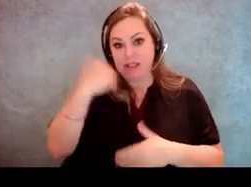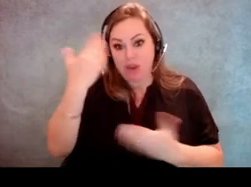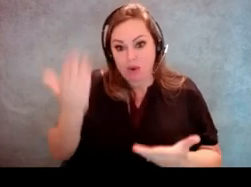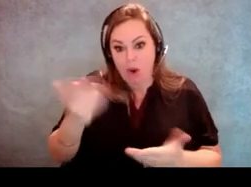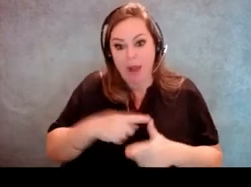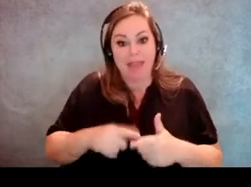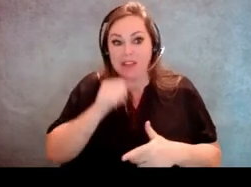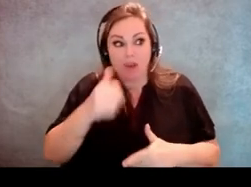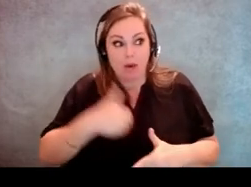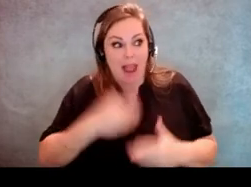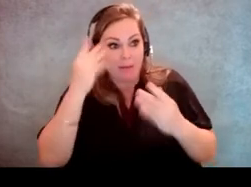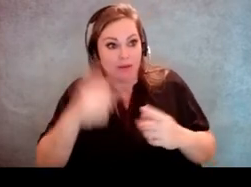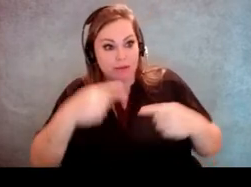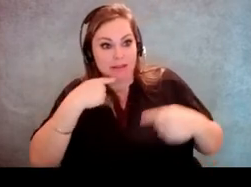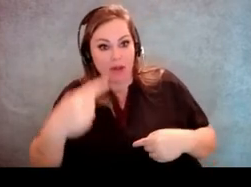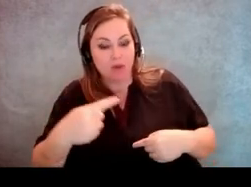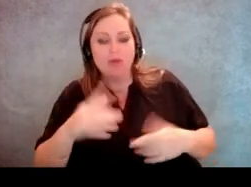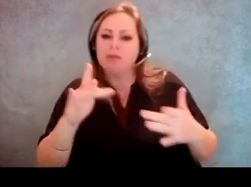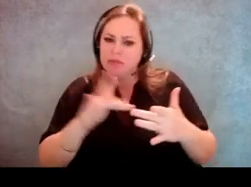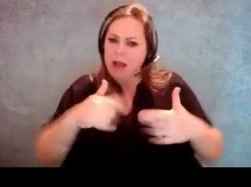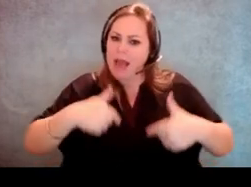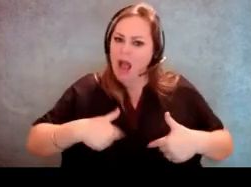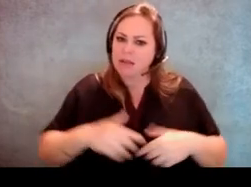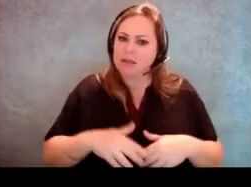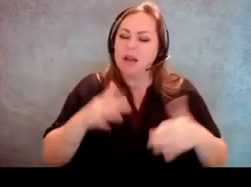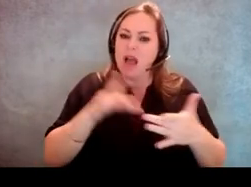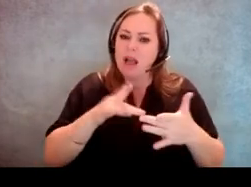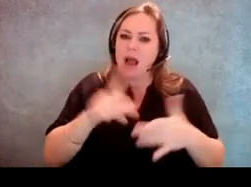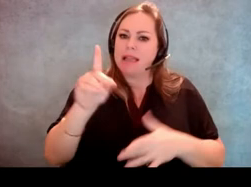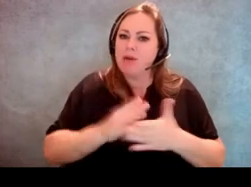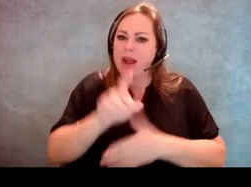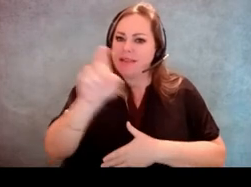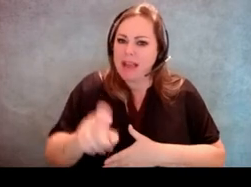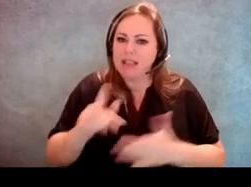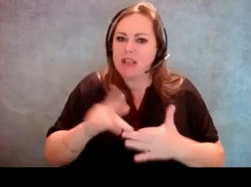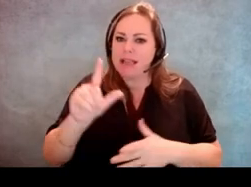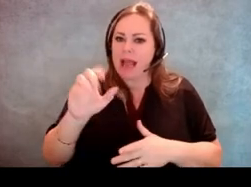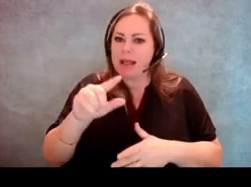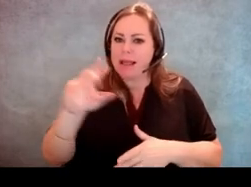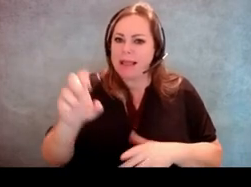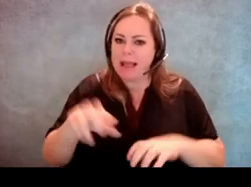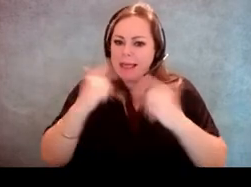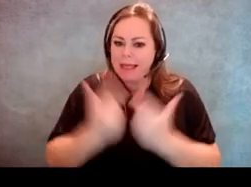please feel free to contact us, contact Disability Rights Texas, contact the league and we can hook you up with that information.